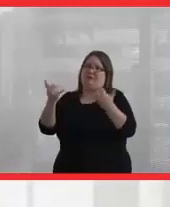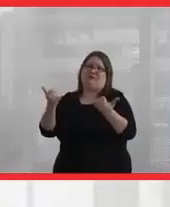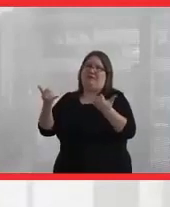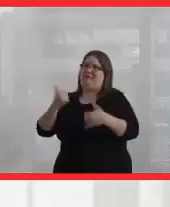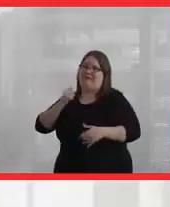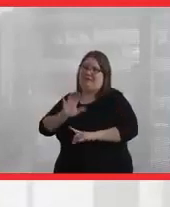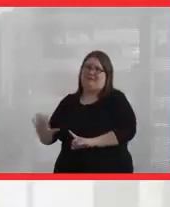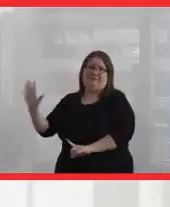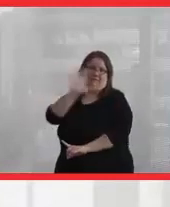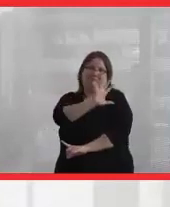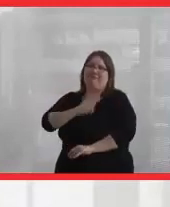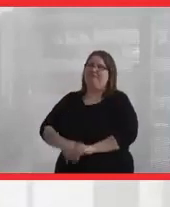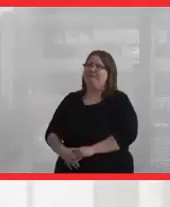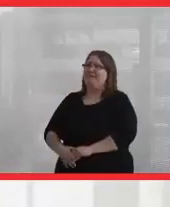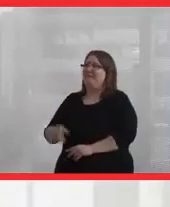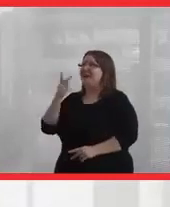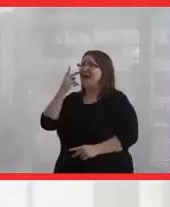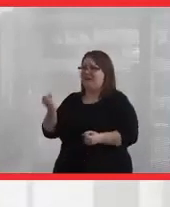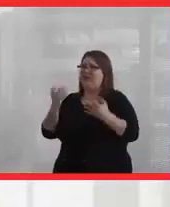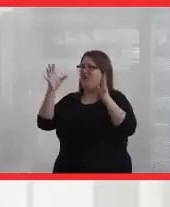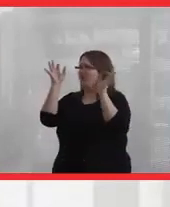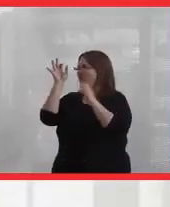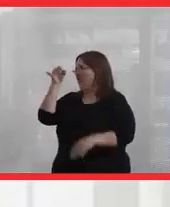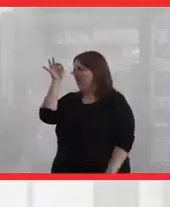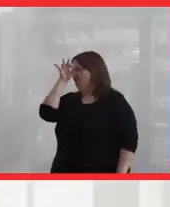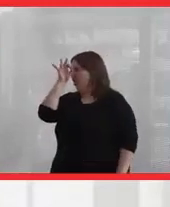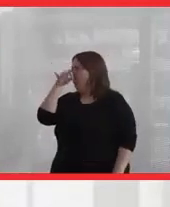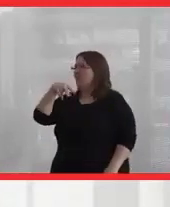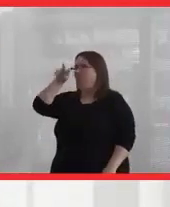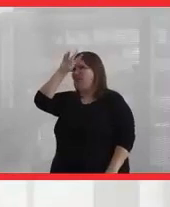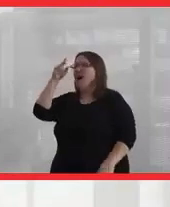right now, I see a lot of ignorance, especially-- I know you're not supposed to read the comments,